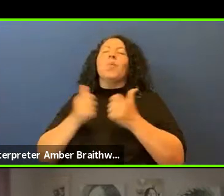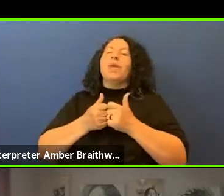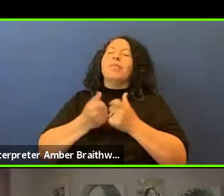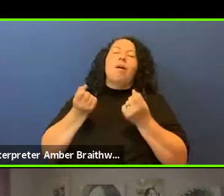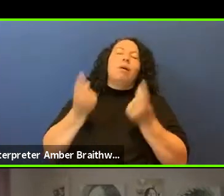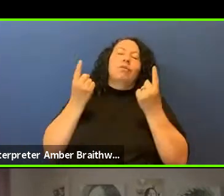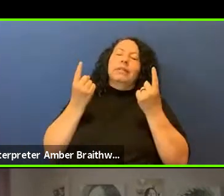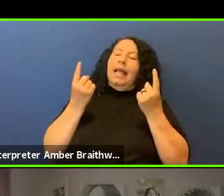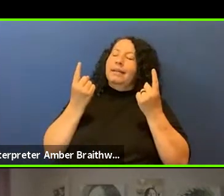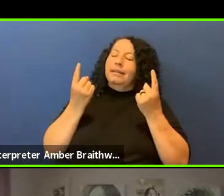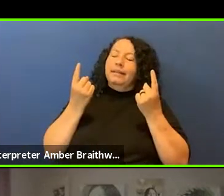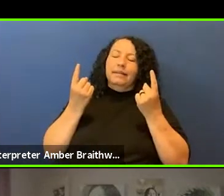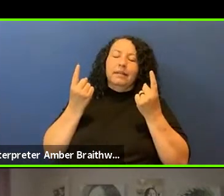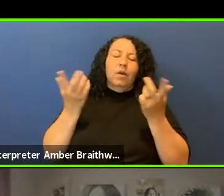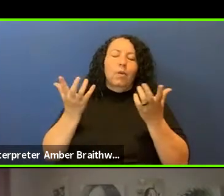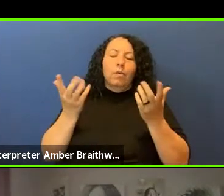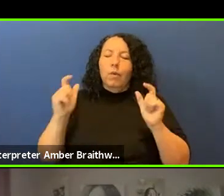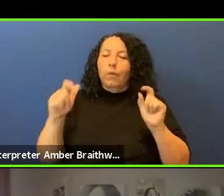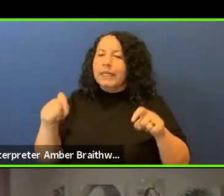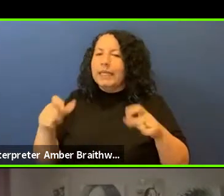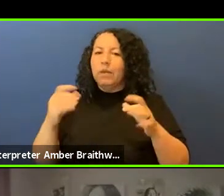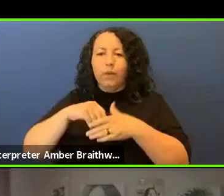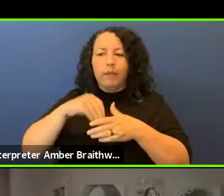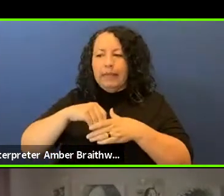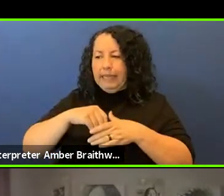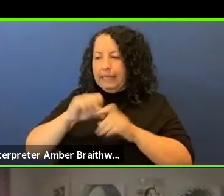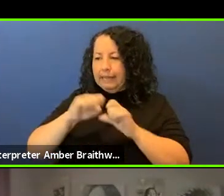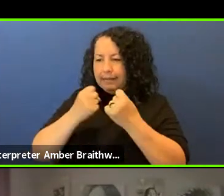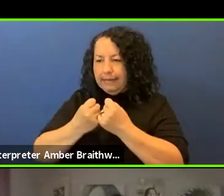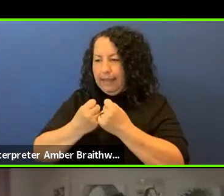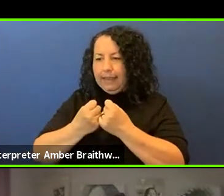what we need in society is a shift in values.